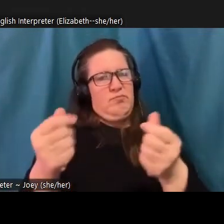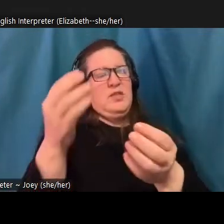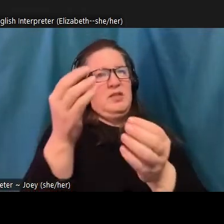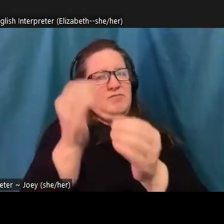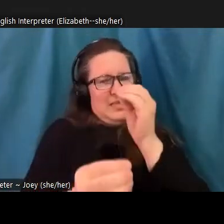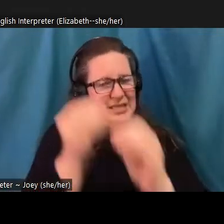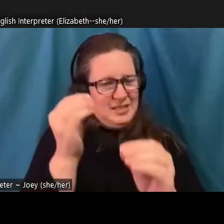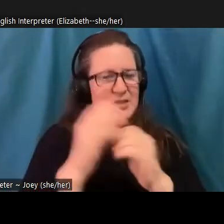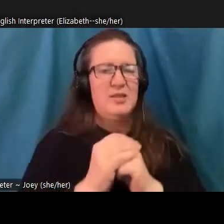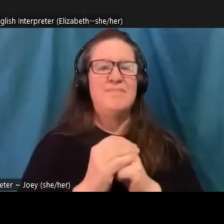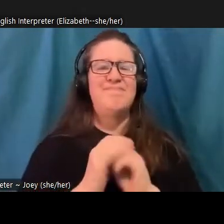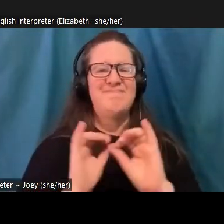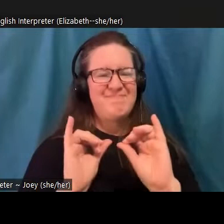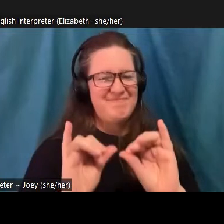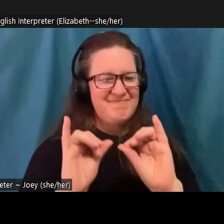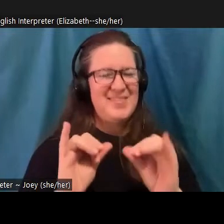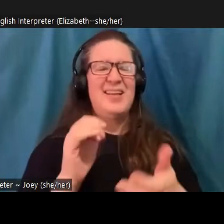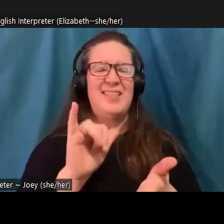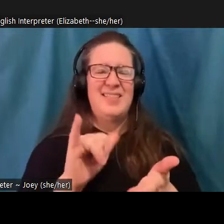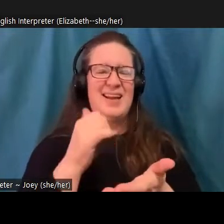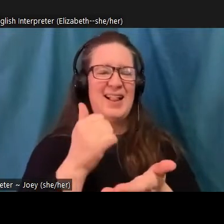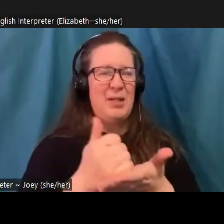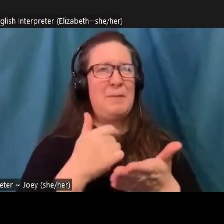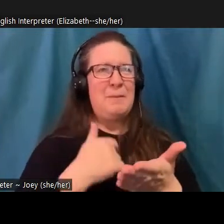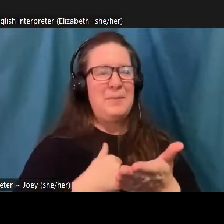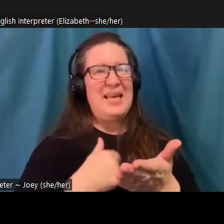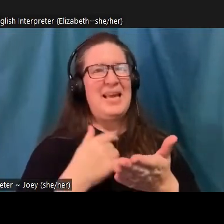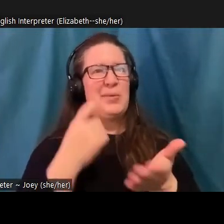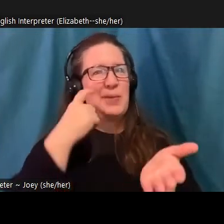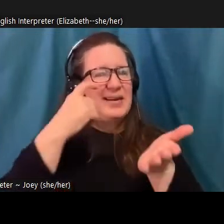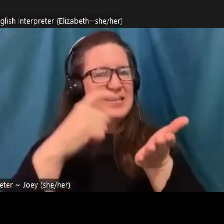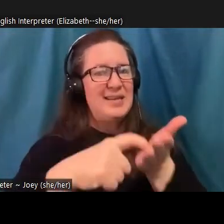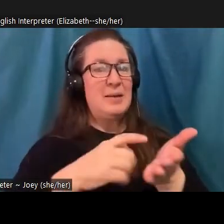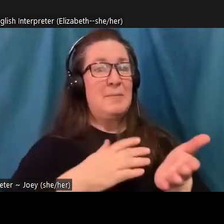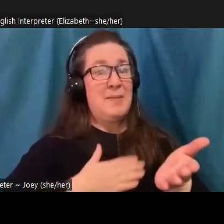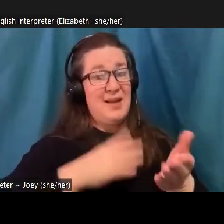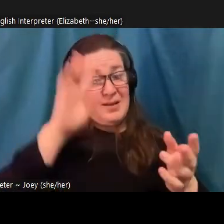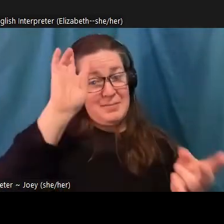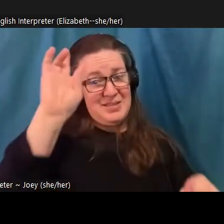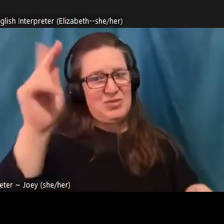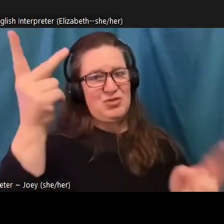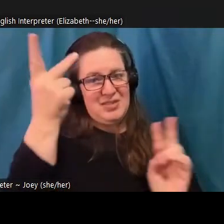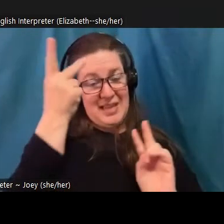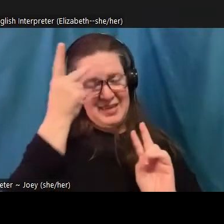misunderstanding that I had also been carrying around myself. And